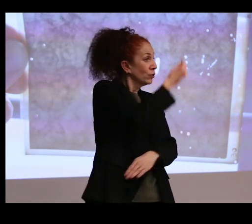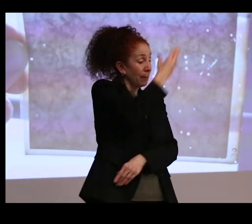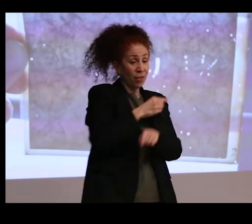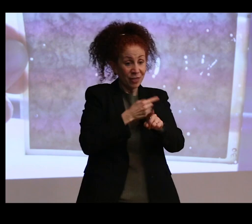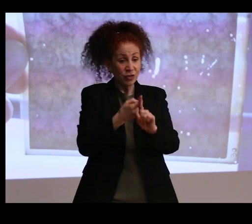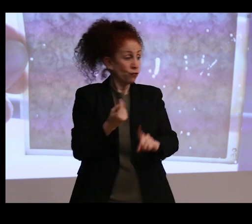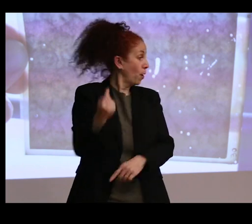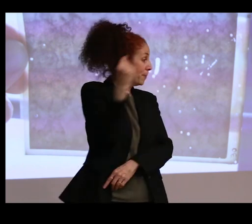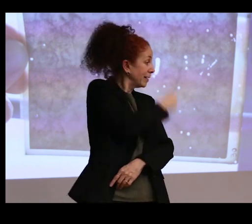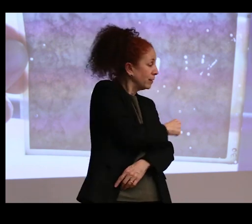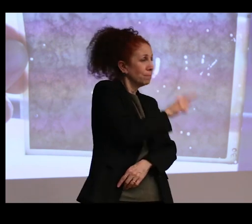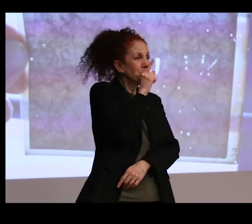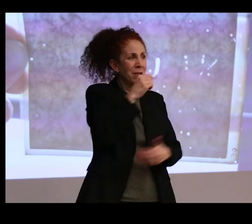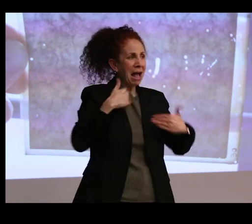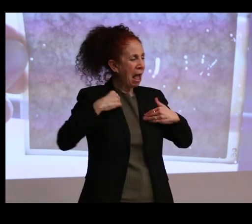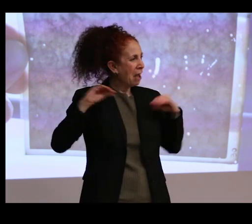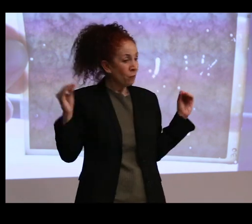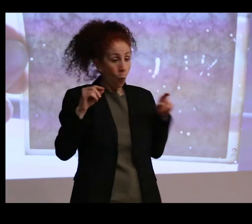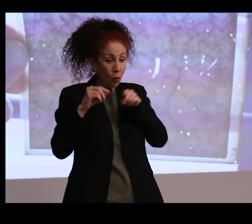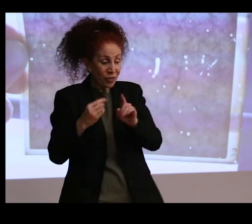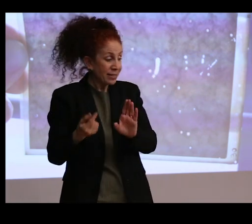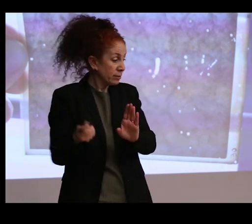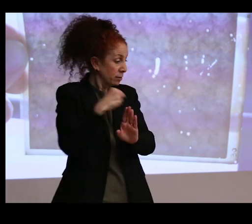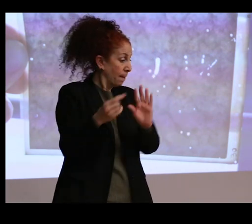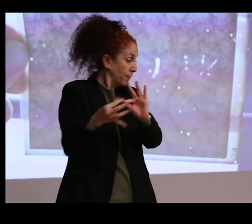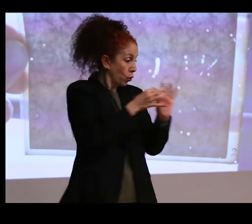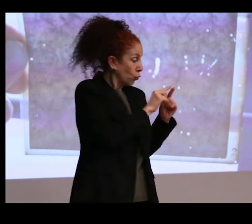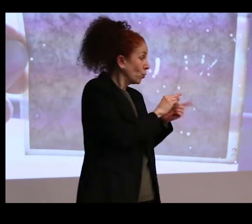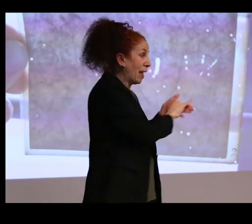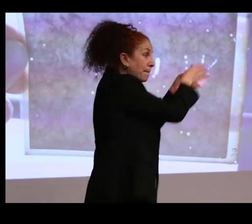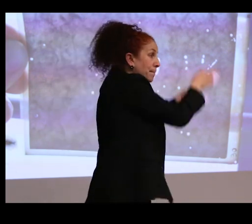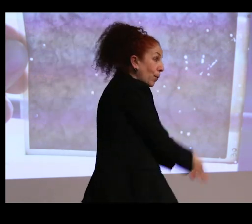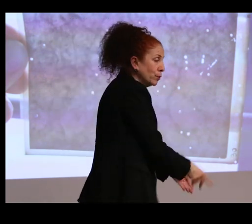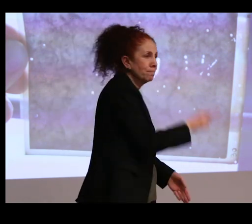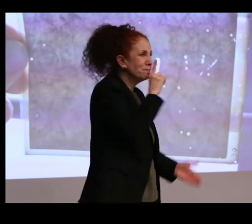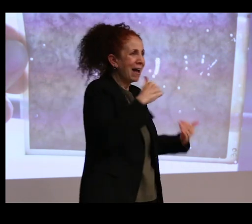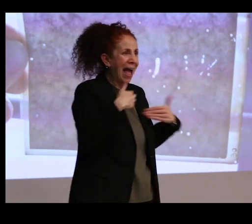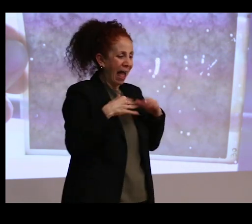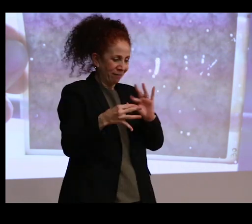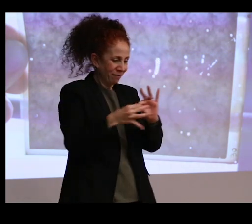even belonged to this person. But it doesn't mean that those questions aren't relevant to think about.